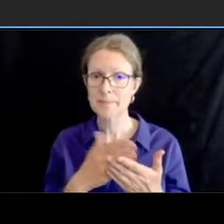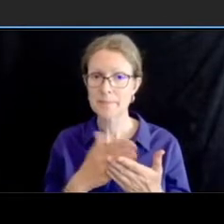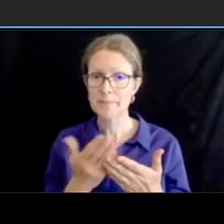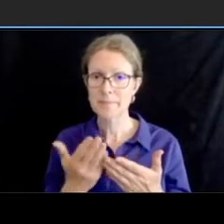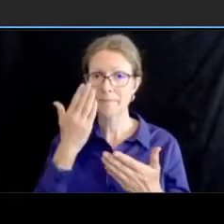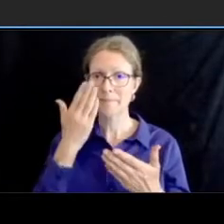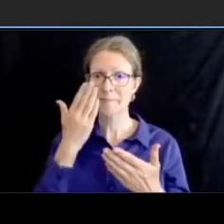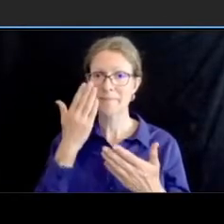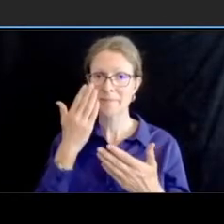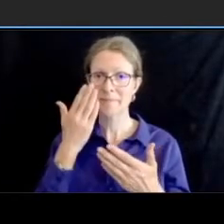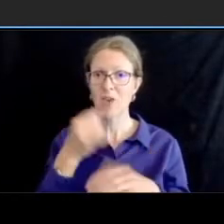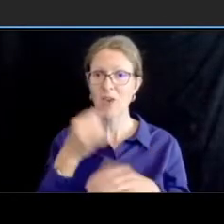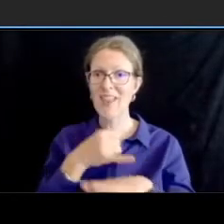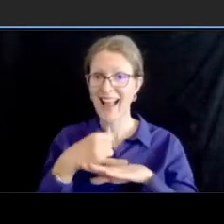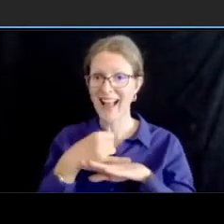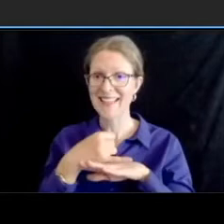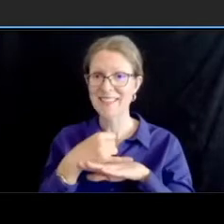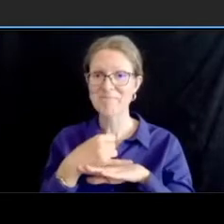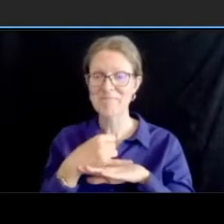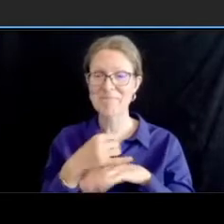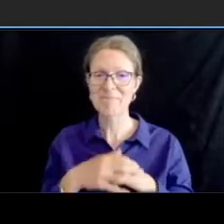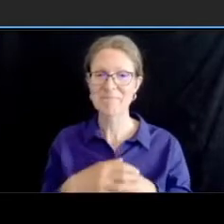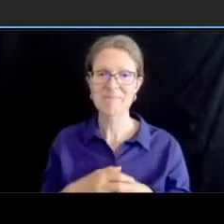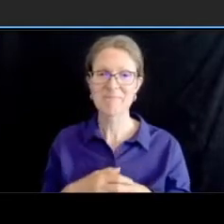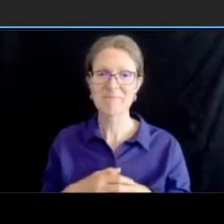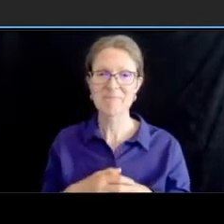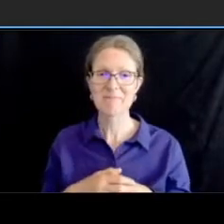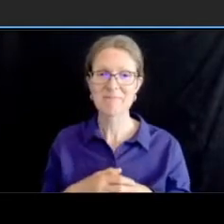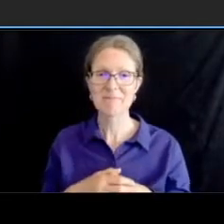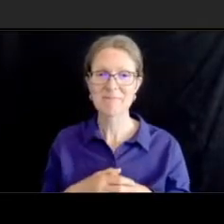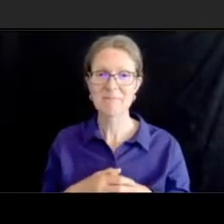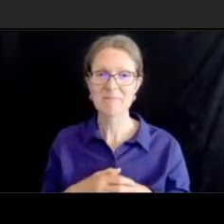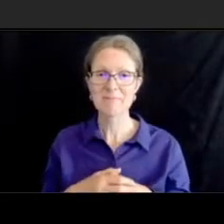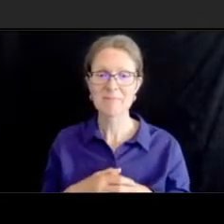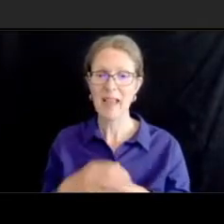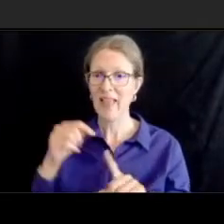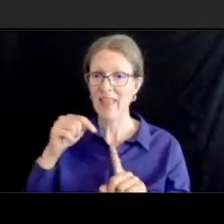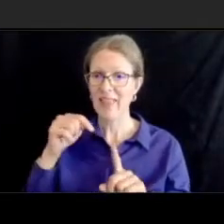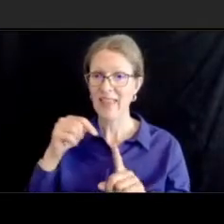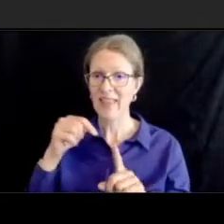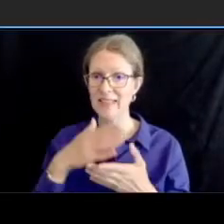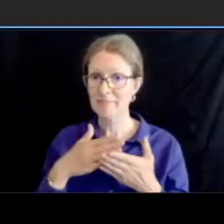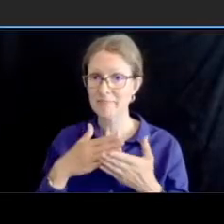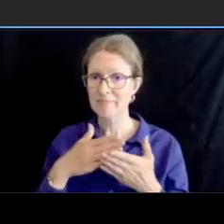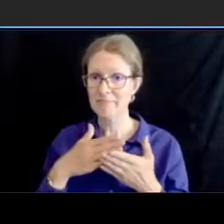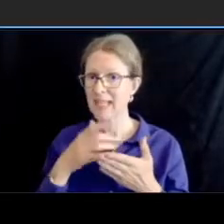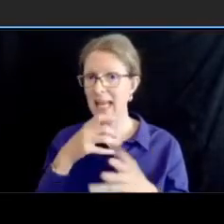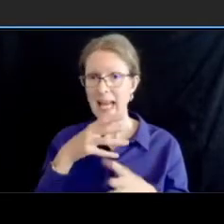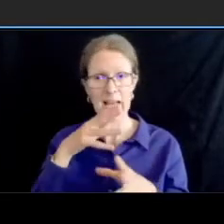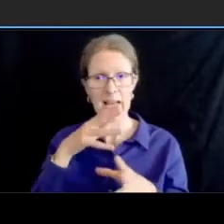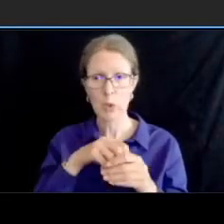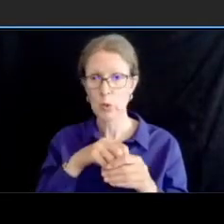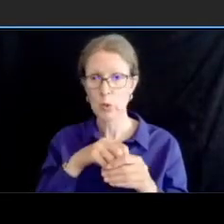um this segment does not include um any on-street parking in the concept